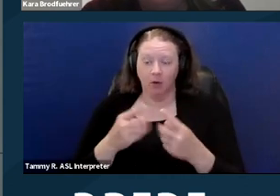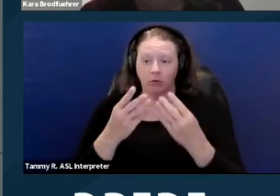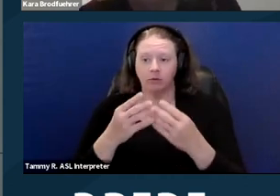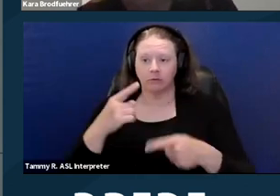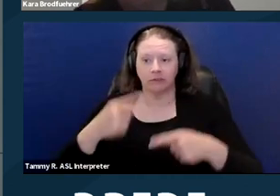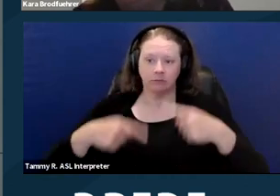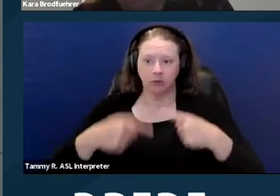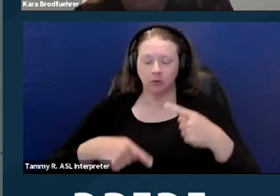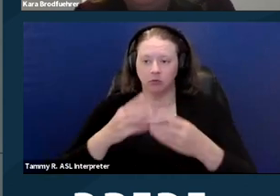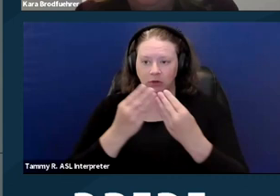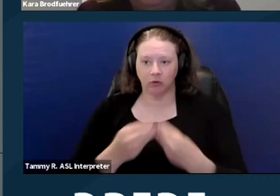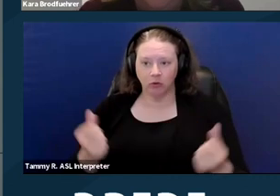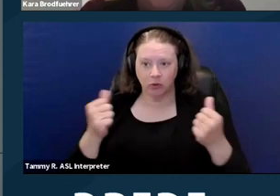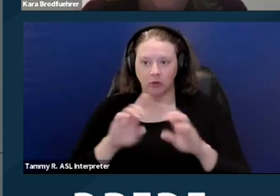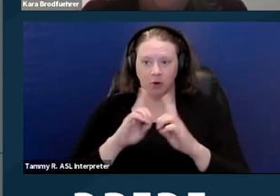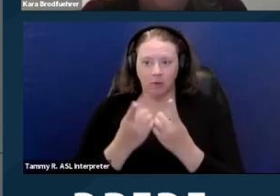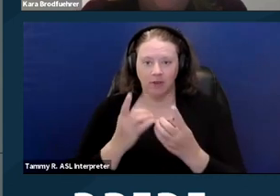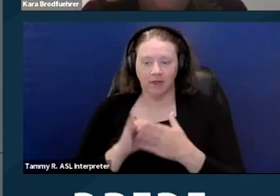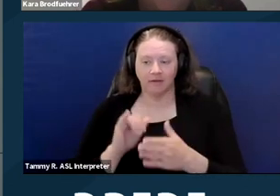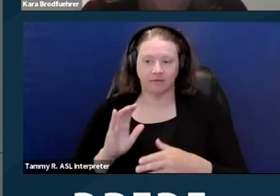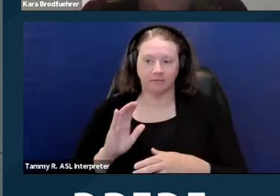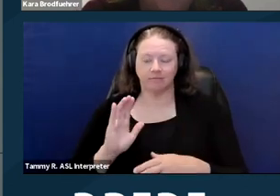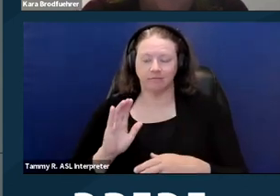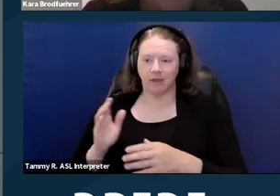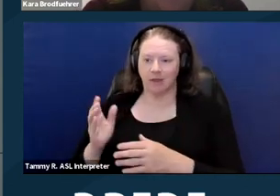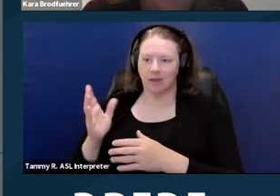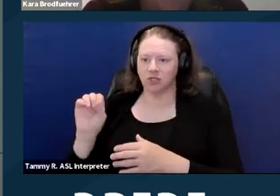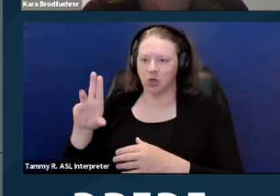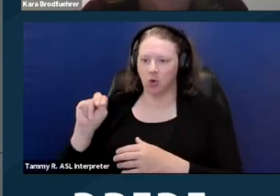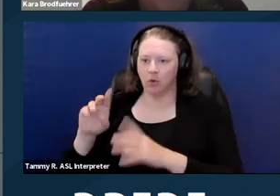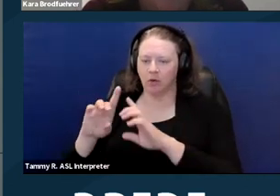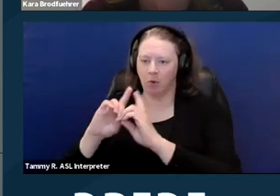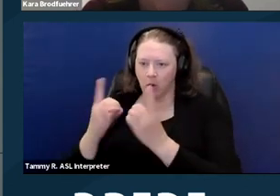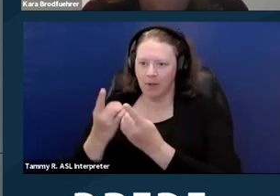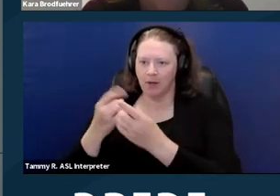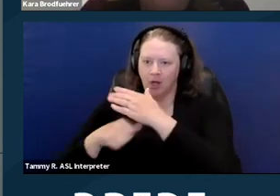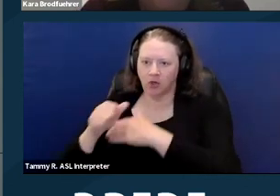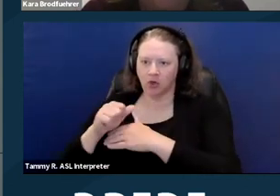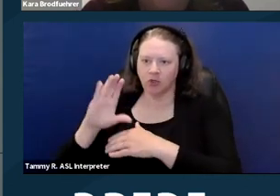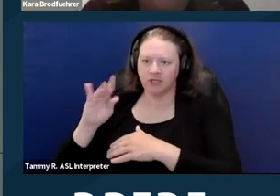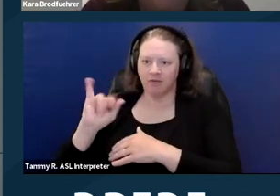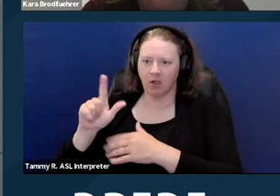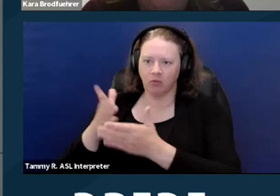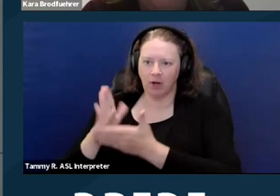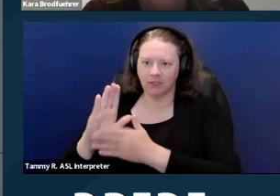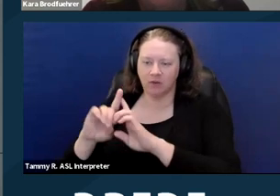This is its own division of the Civil Rights Department, and they do a lot of work. A lot.